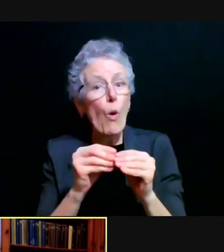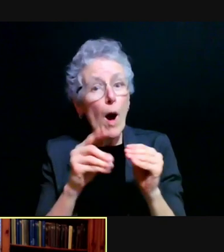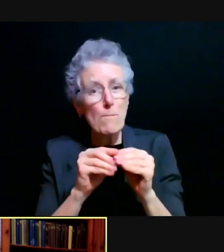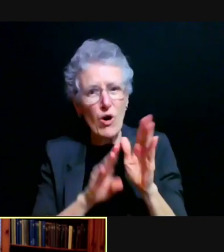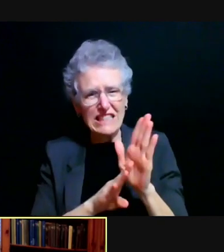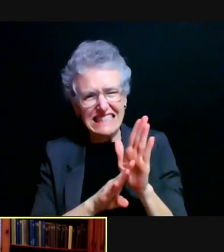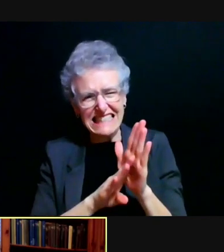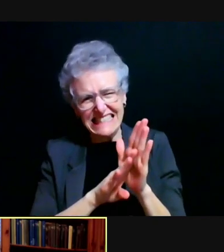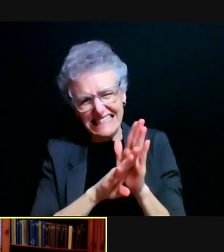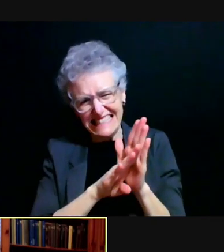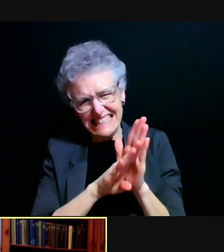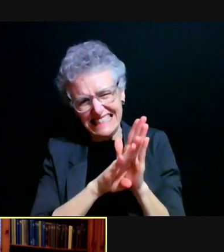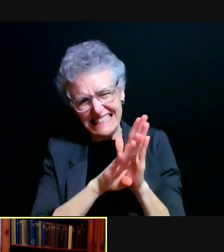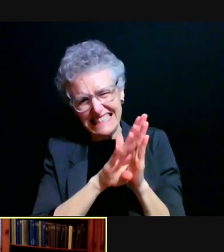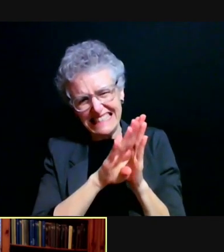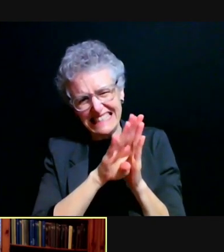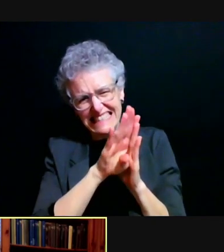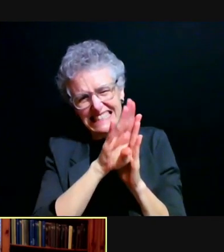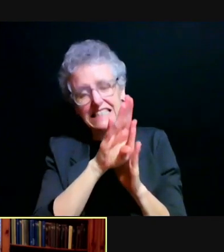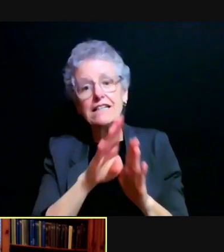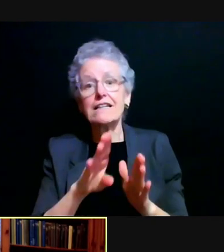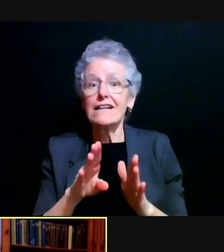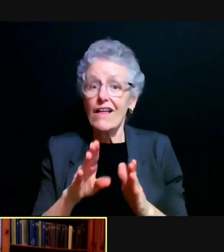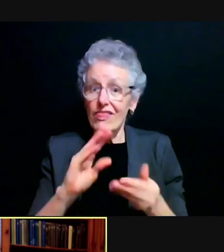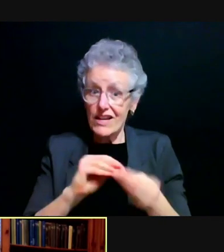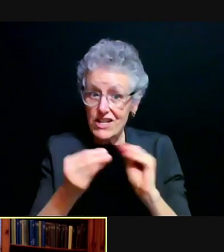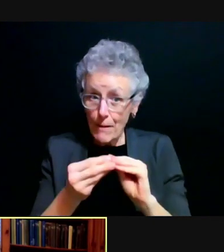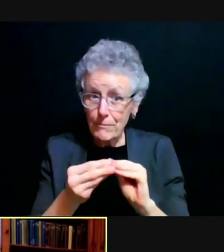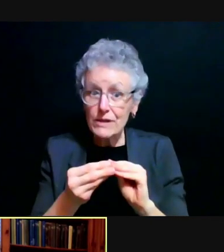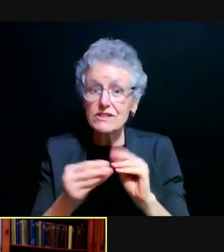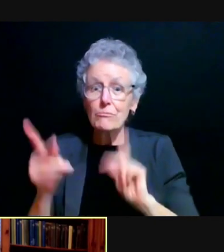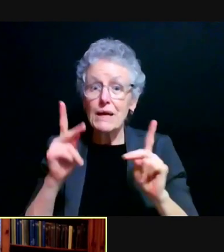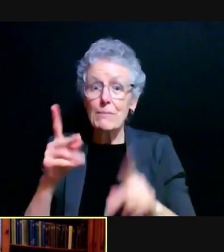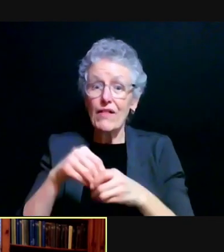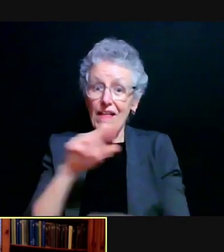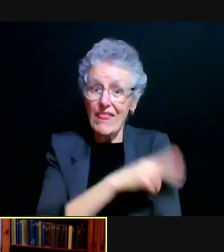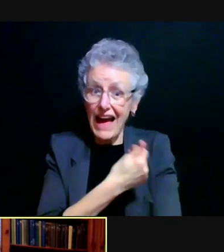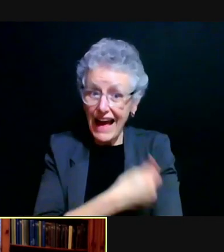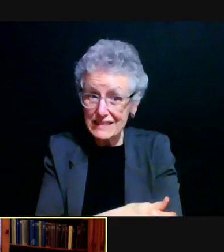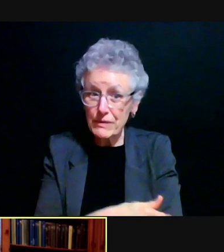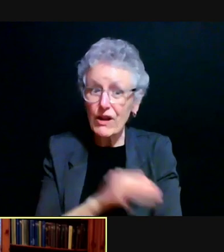And the question about occupancy in the hospital around the state, that's a little bit scary.